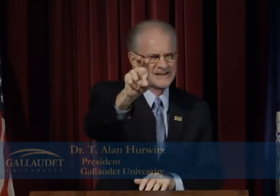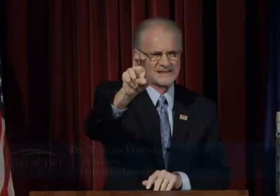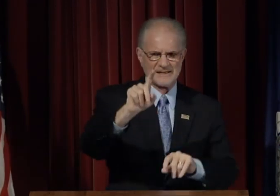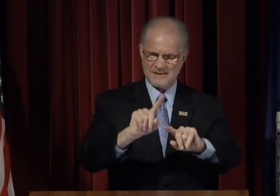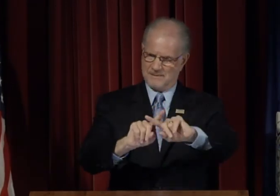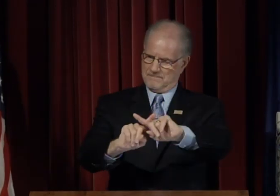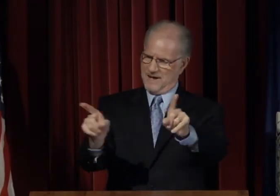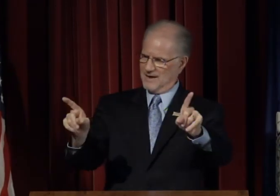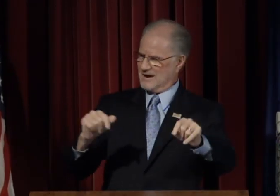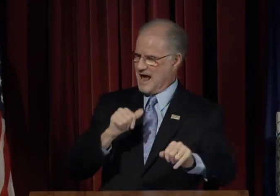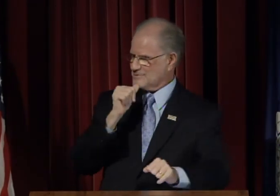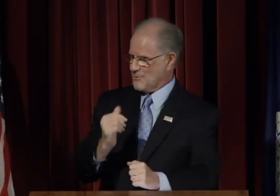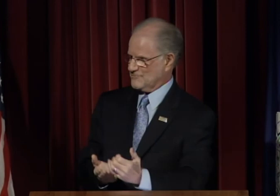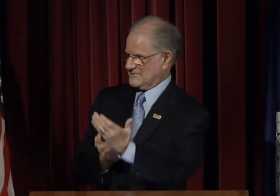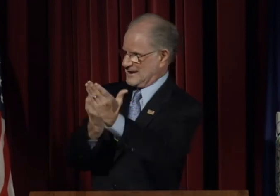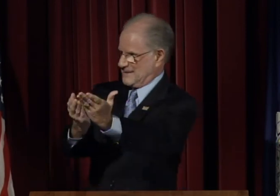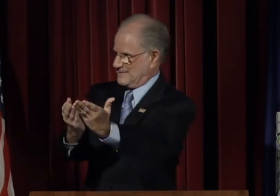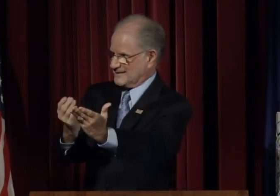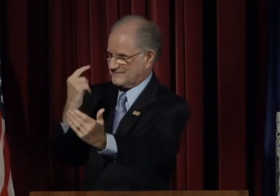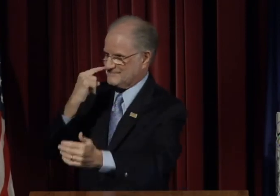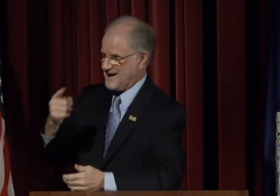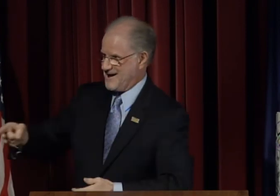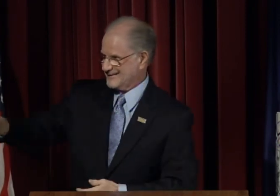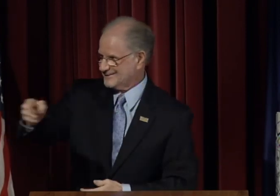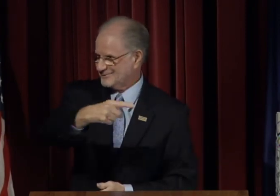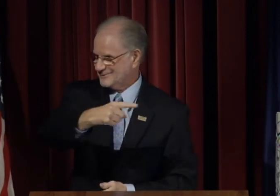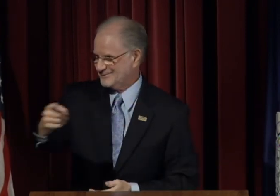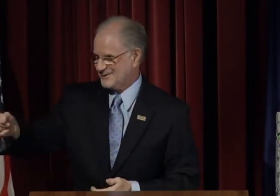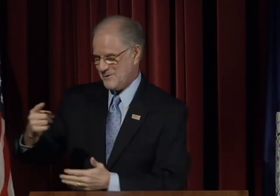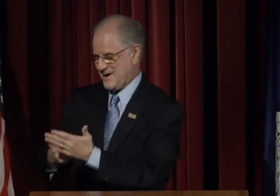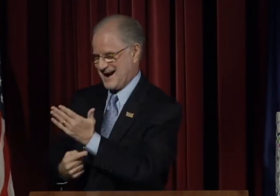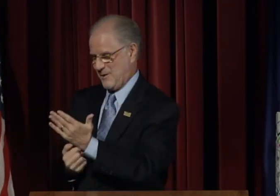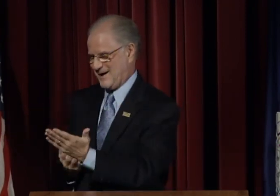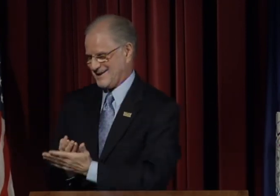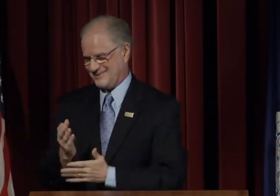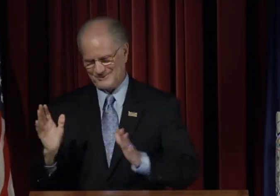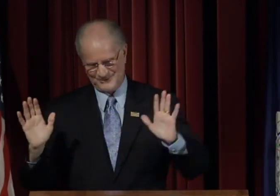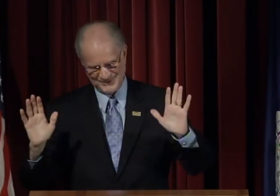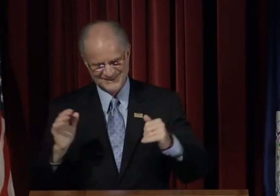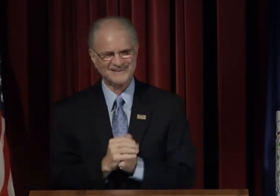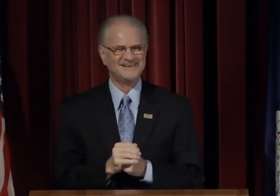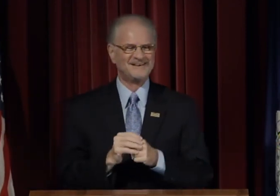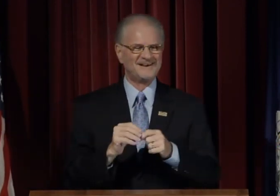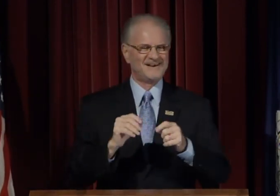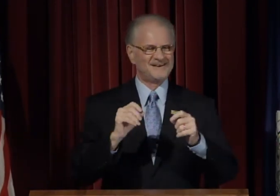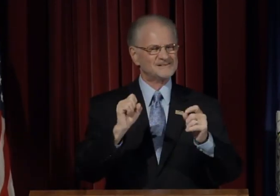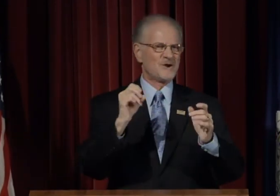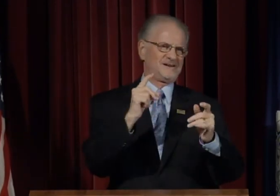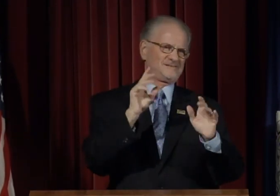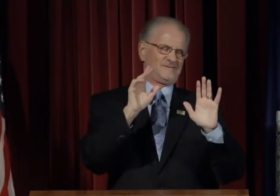I wish I had an incredible journey to tell you about, but I actually don't recommend my journey for any of you